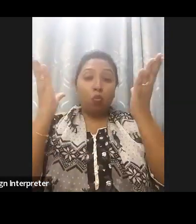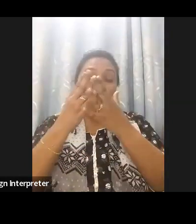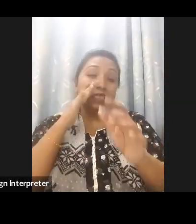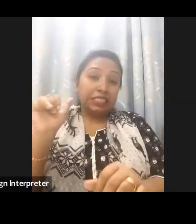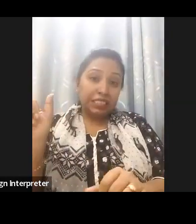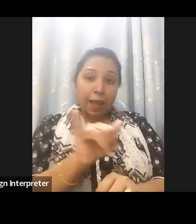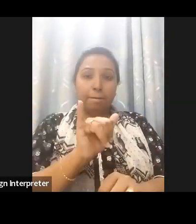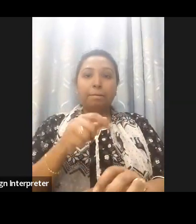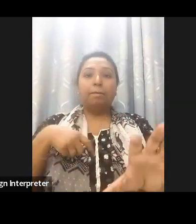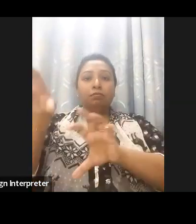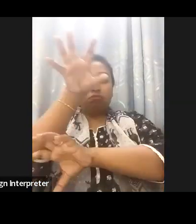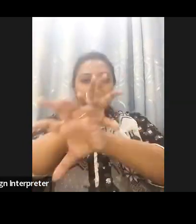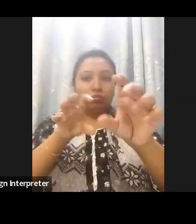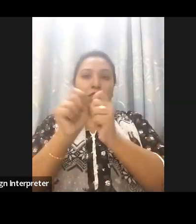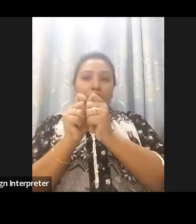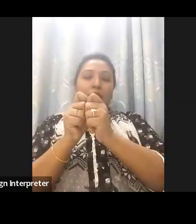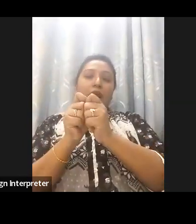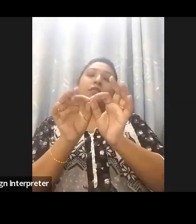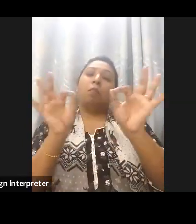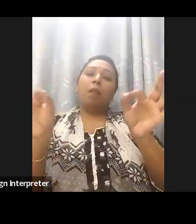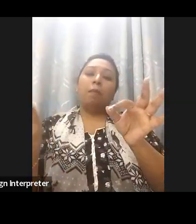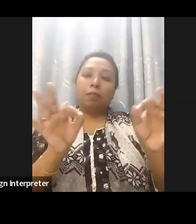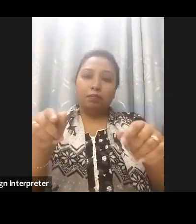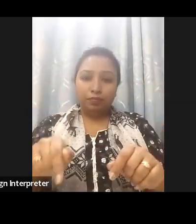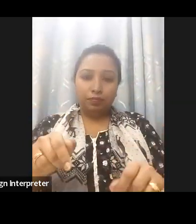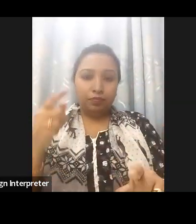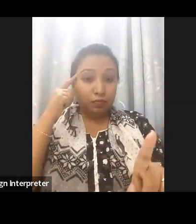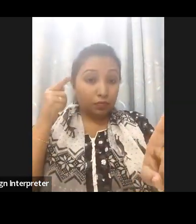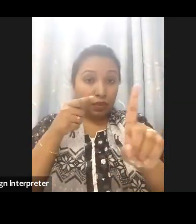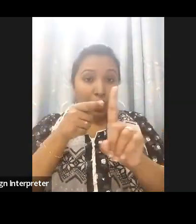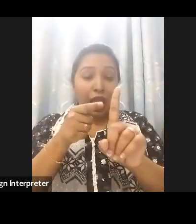including those with disabilities by targeting the development of accessible Digital Services